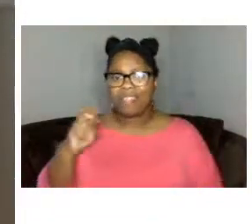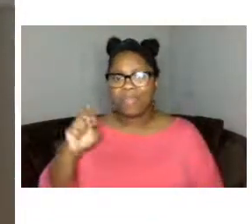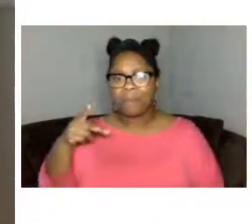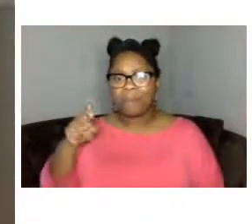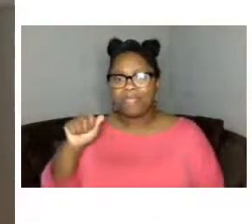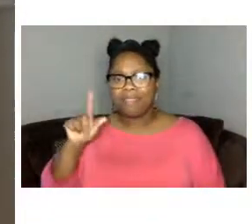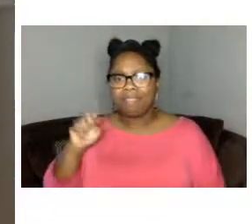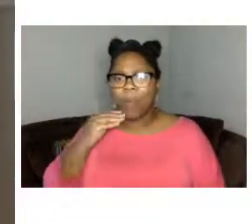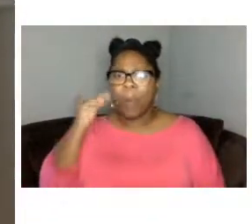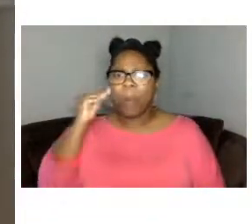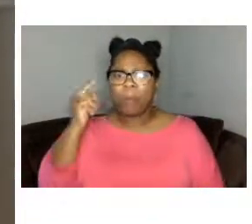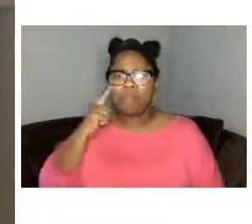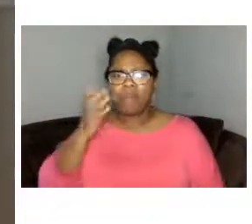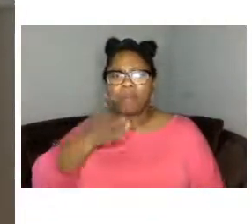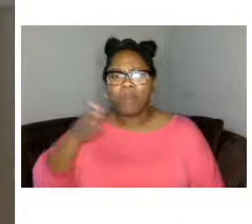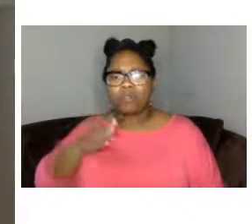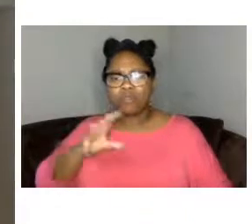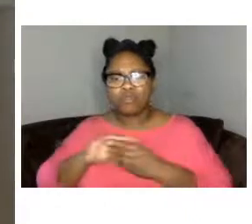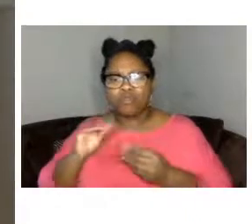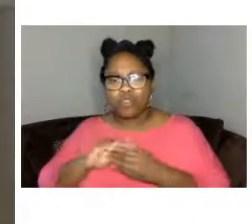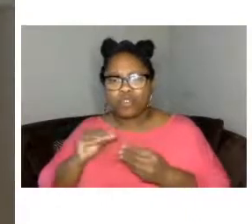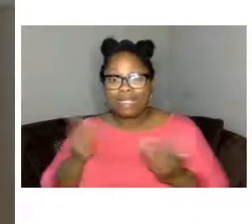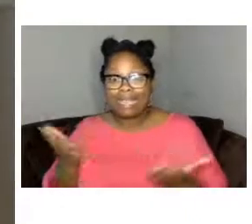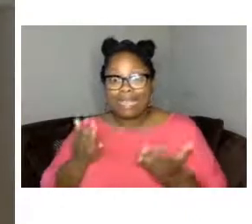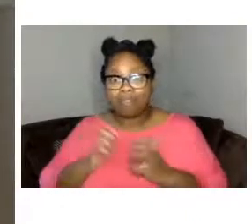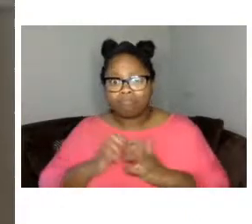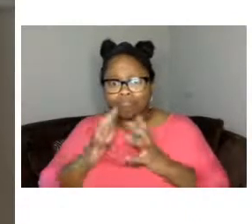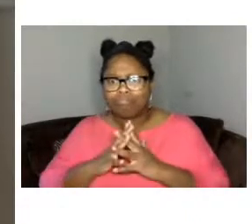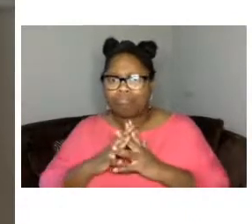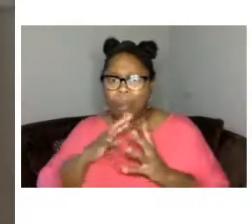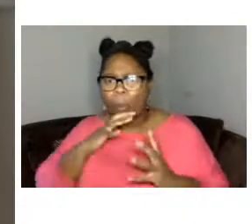based in the oldest museum building in the country we are currently renovating